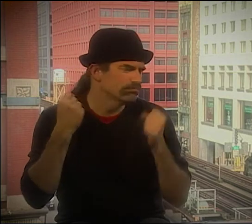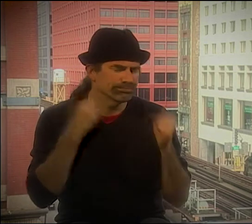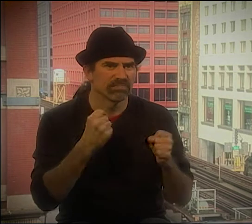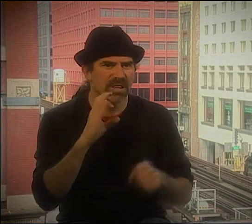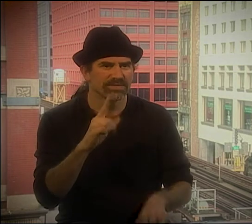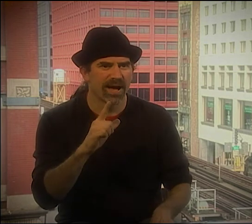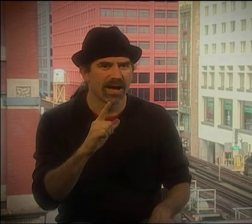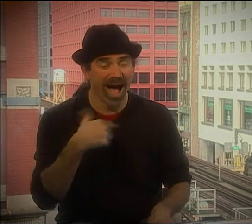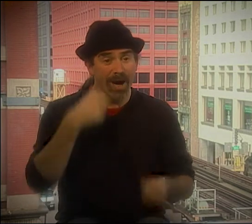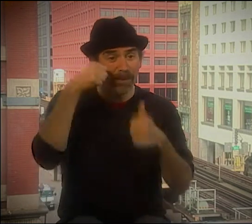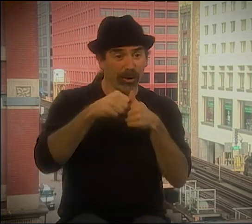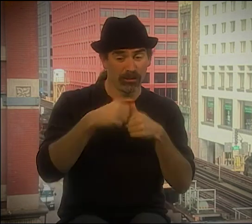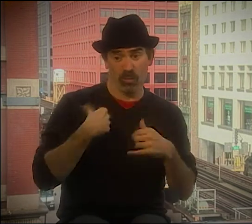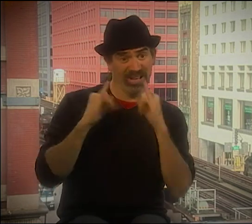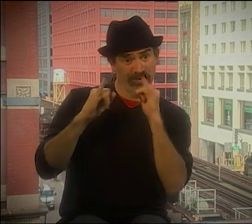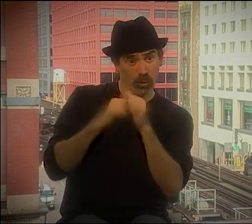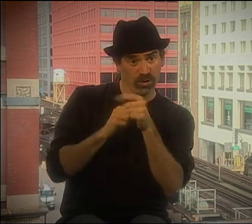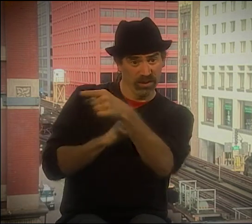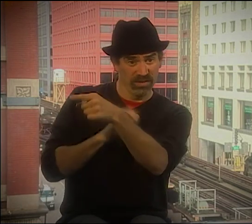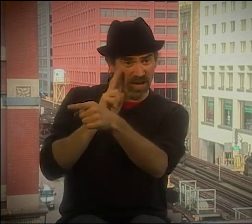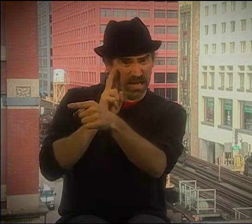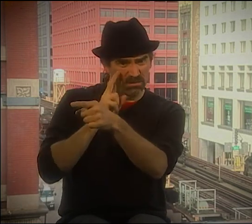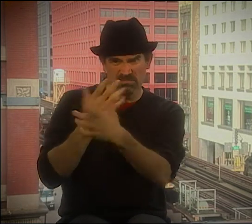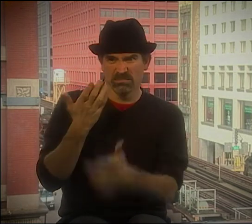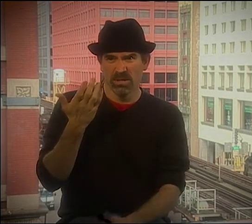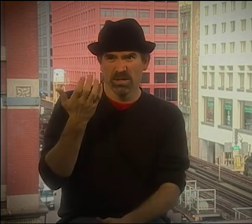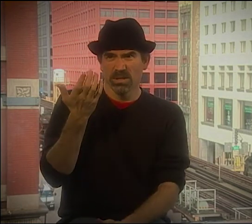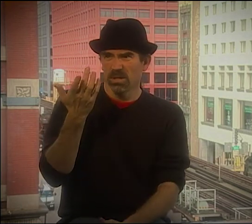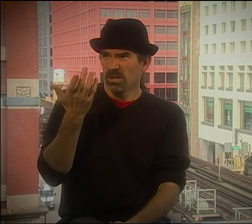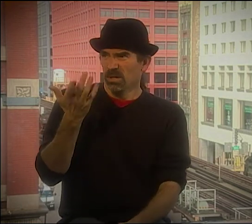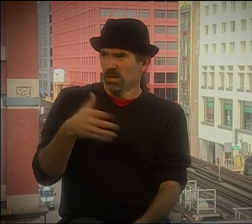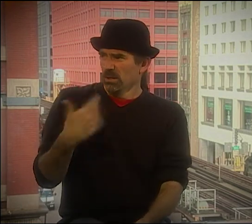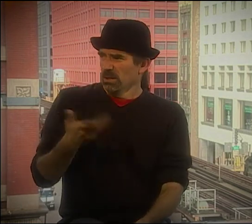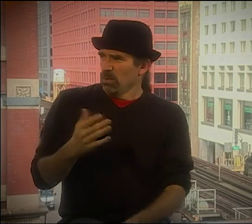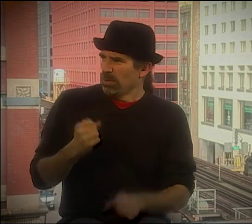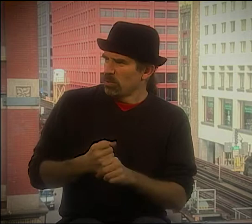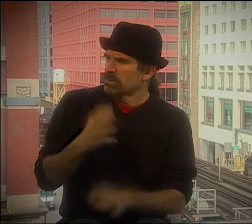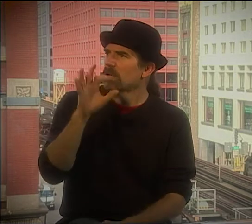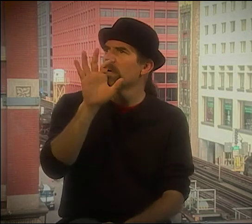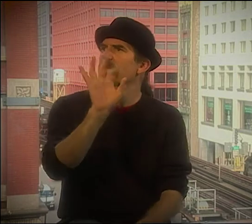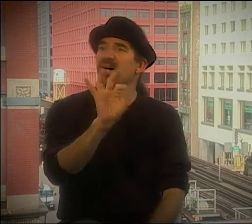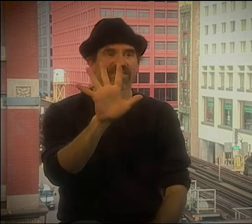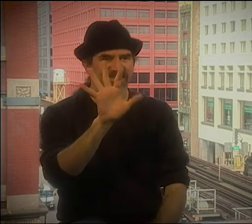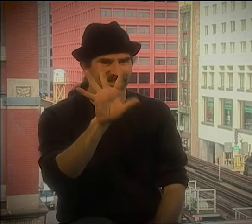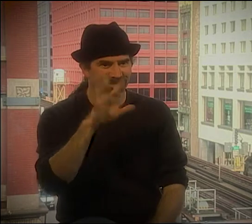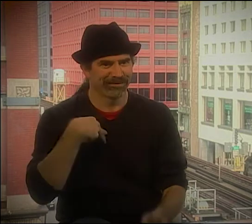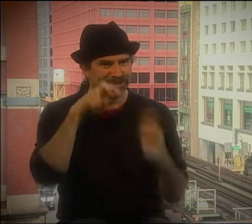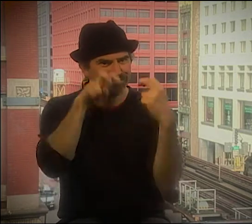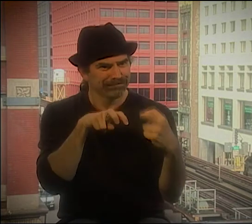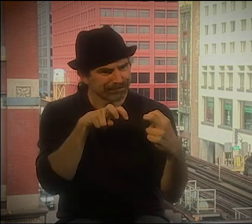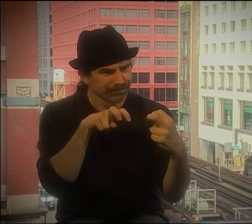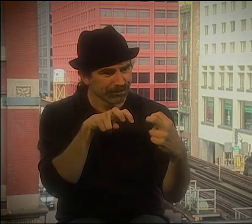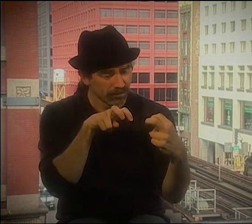BUT HERE WITH PEOPLE LIKE VALLI LOOKING AT VERB POEMS AND USING CLASSIFIERS--I REMEMBER WHEN I INTERVIEWED HIM.